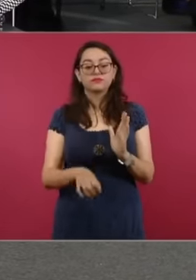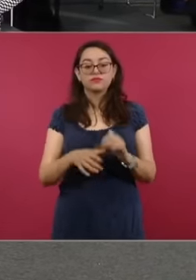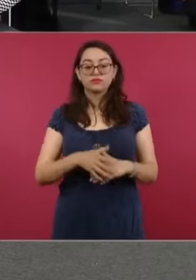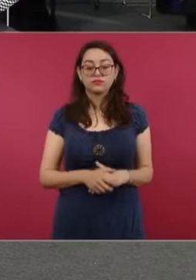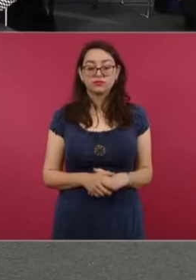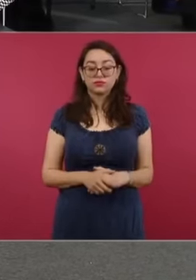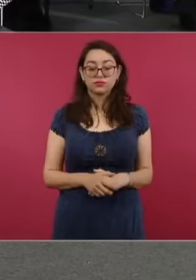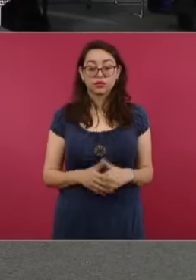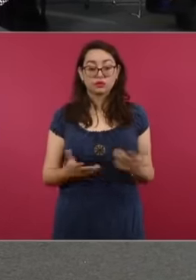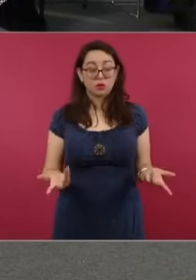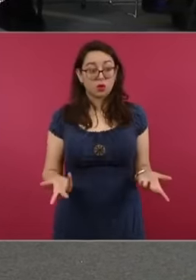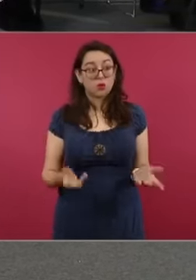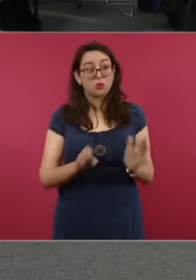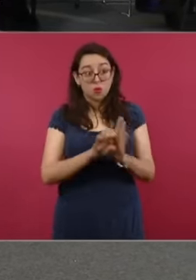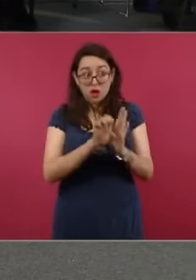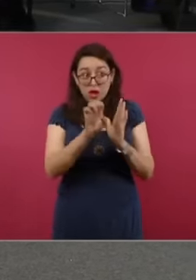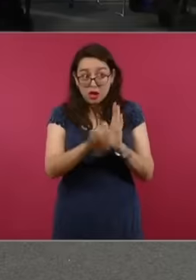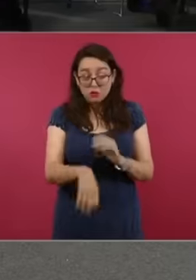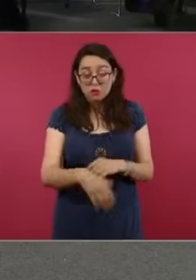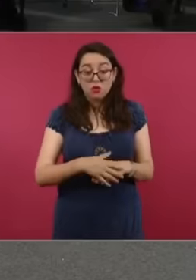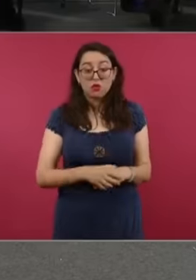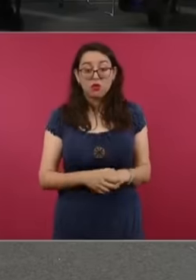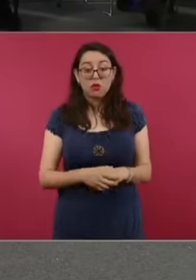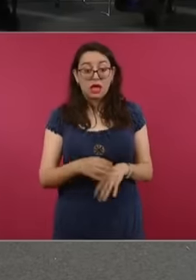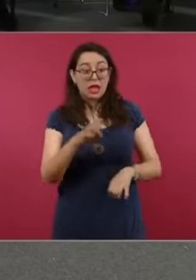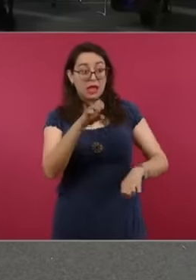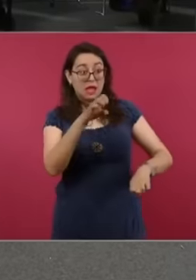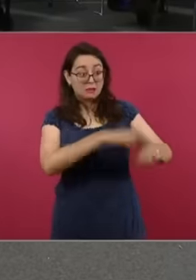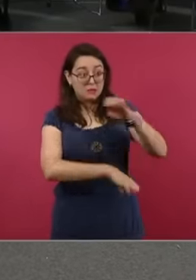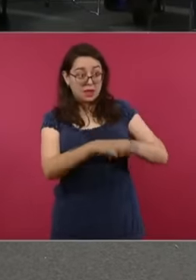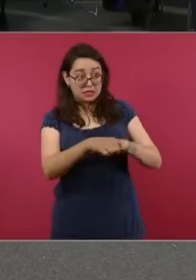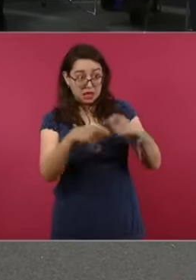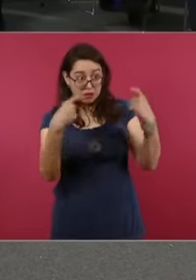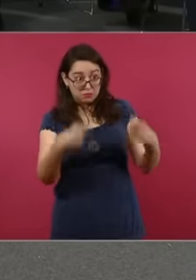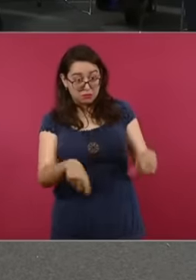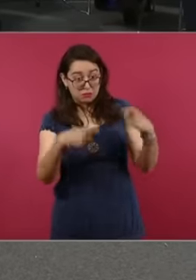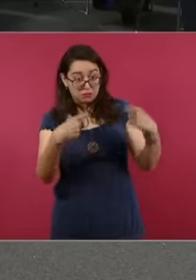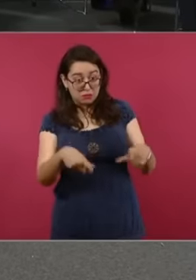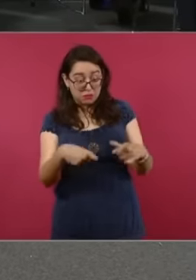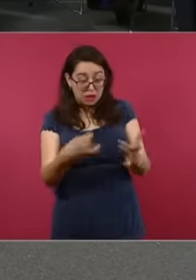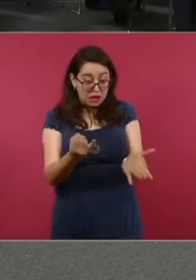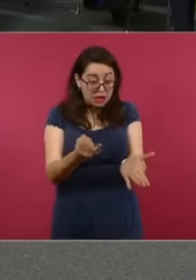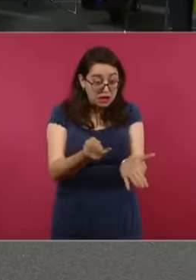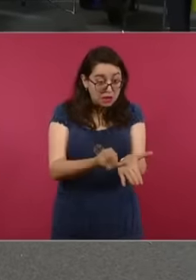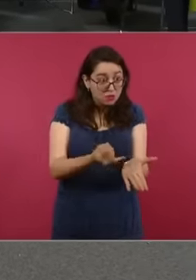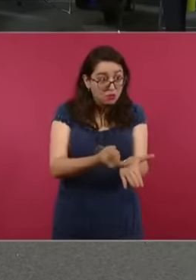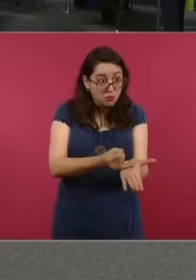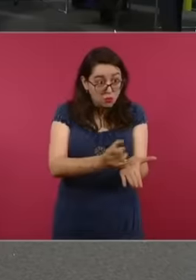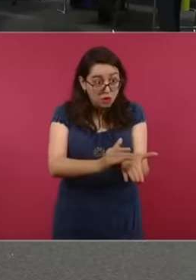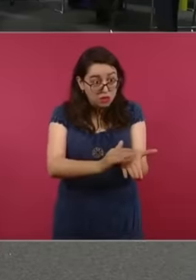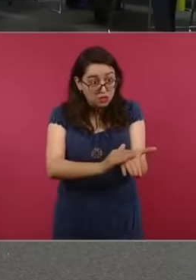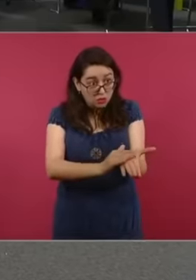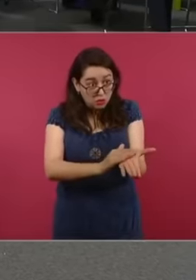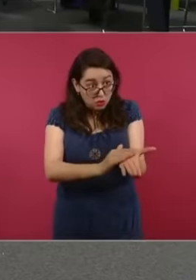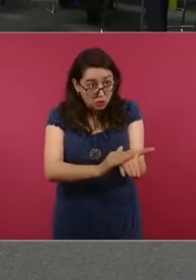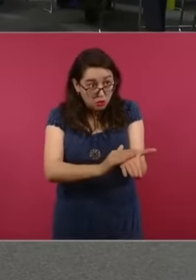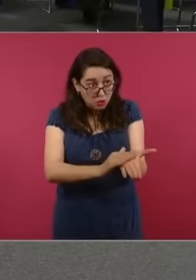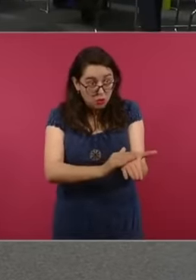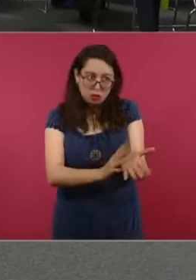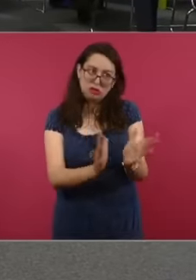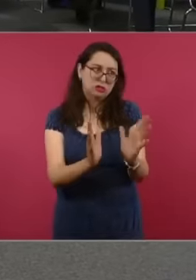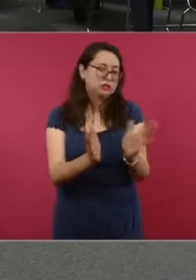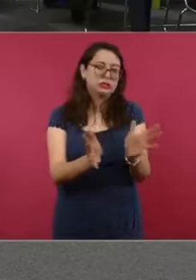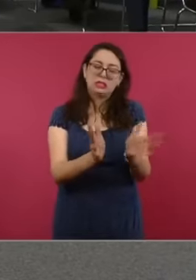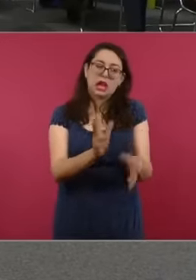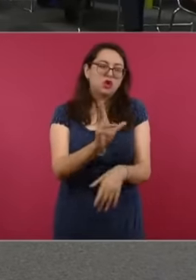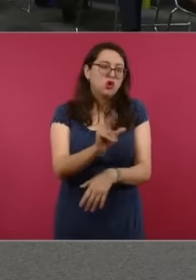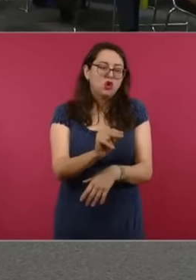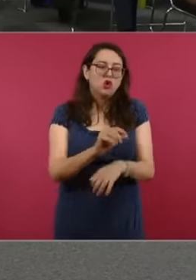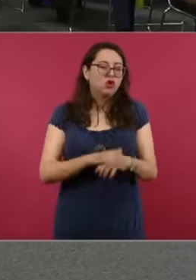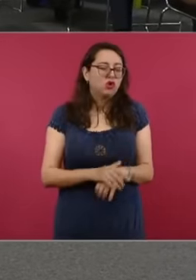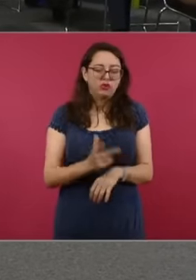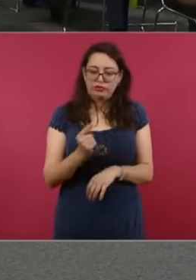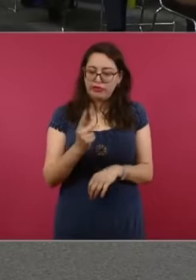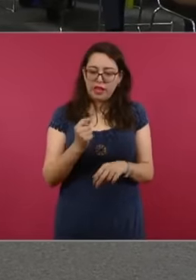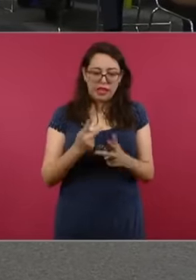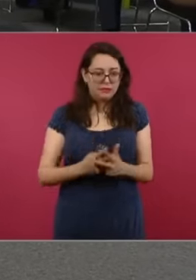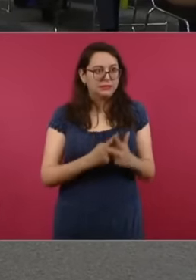taxes are no longer condoned. taxes on Televisa